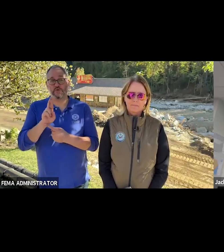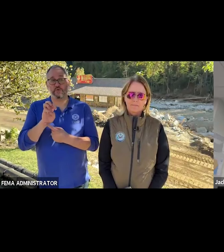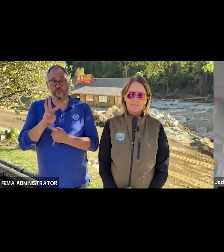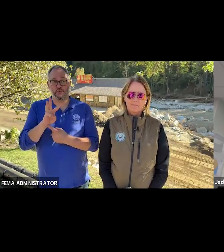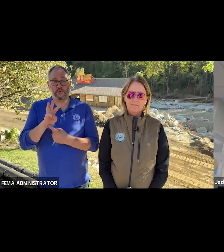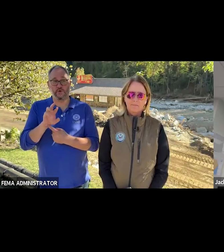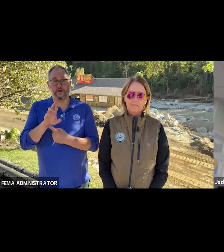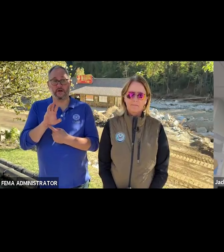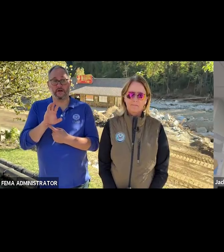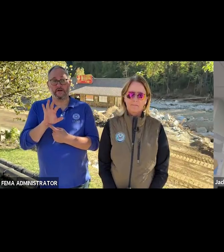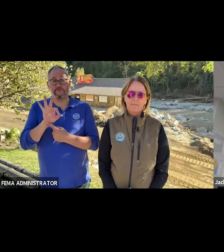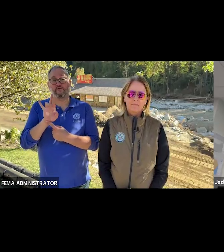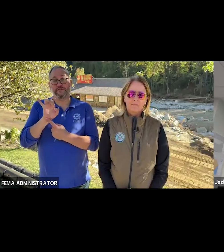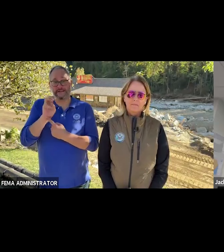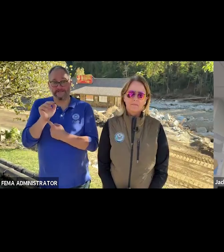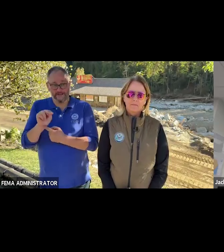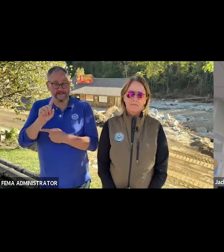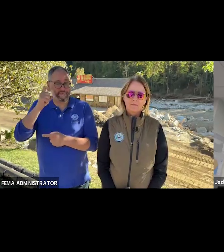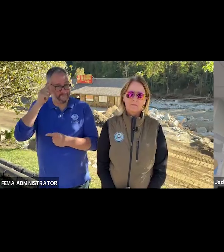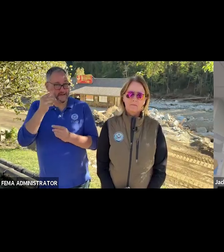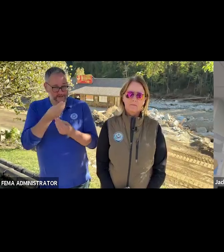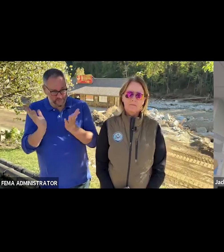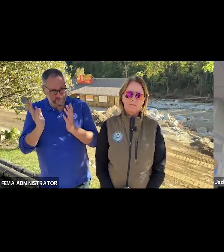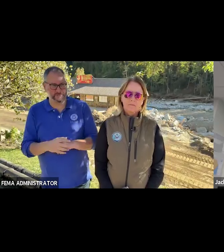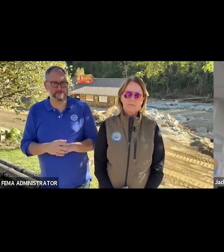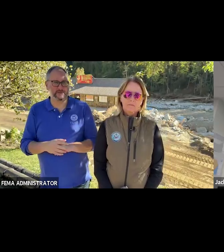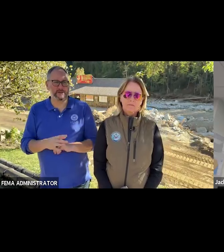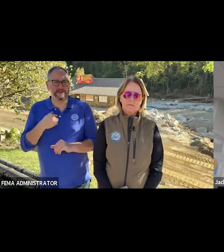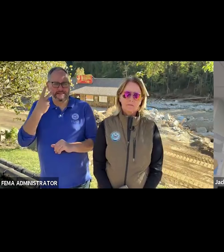I saw just earlier today that the Office of Personnel Management authorized,